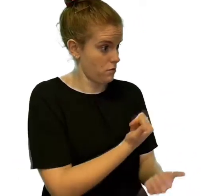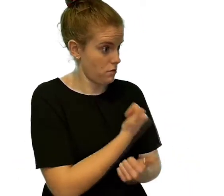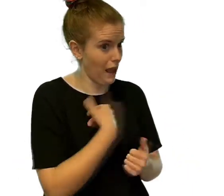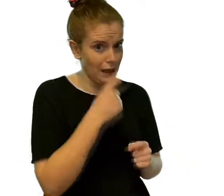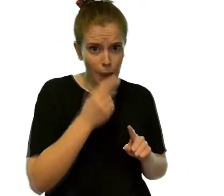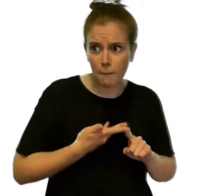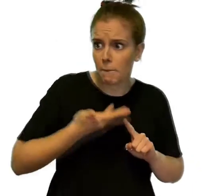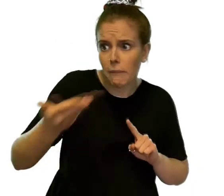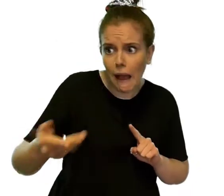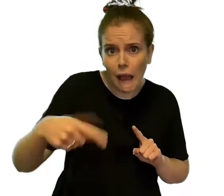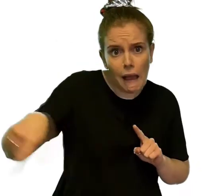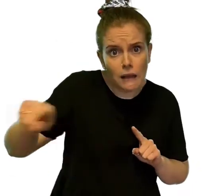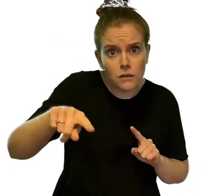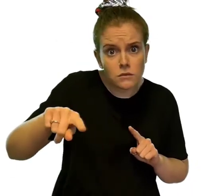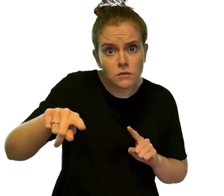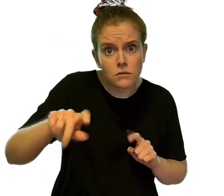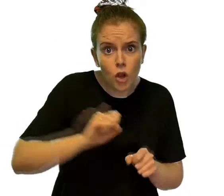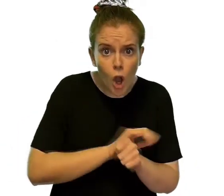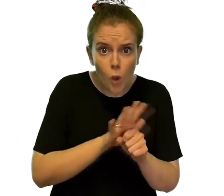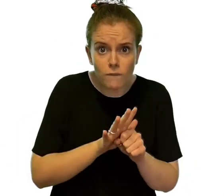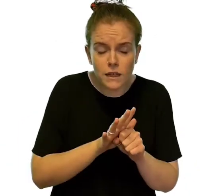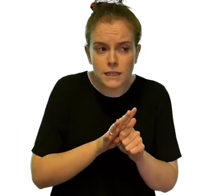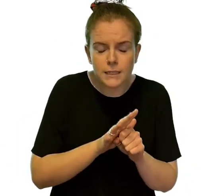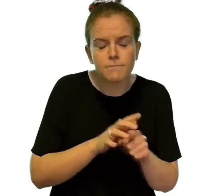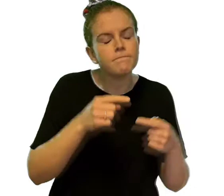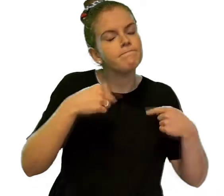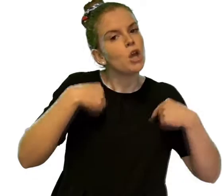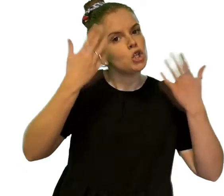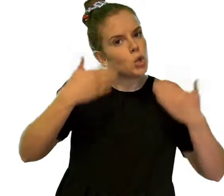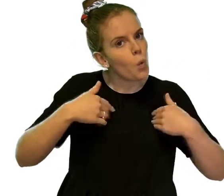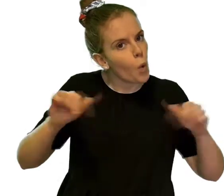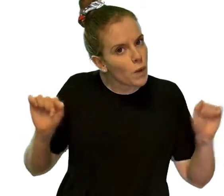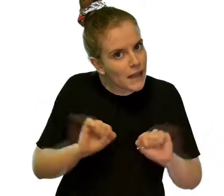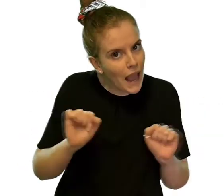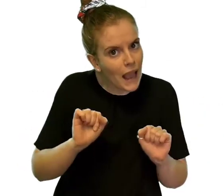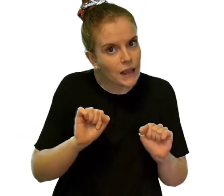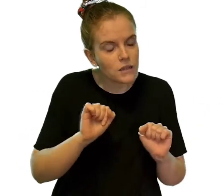We do not know yet if it will stop you catching or passing on the virus.